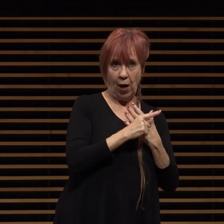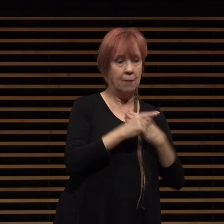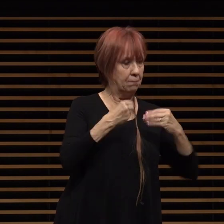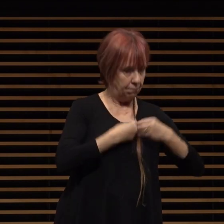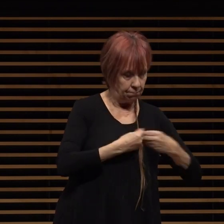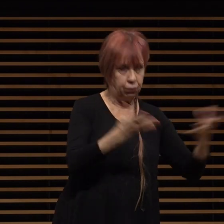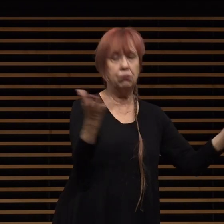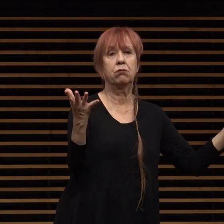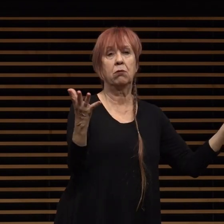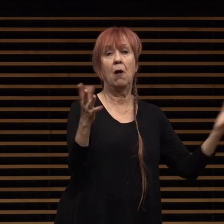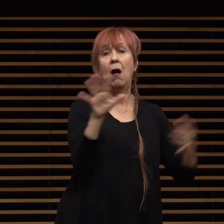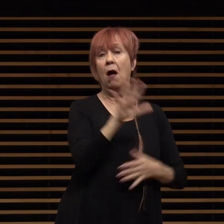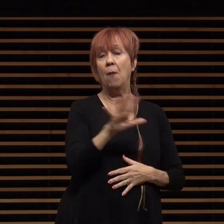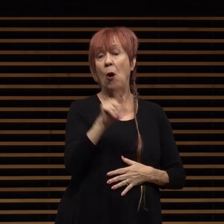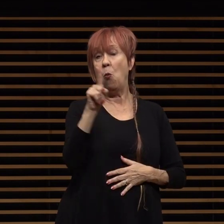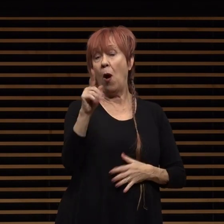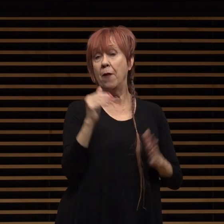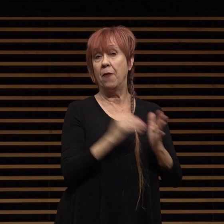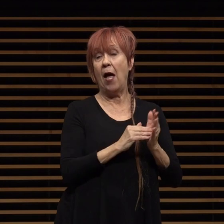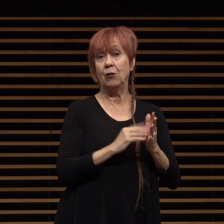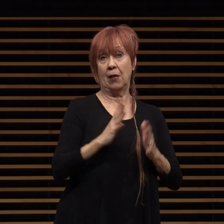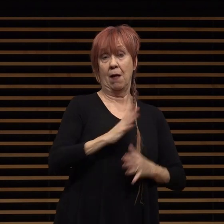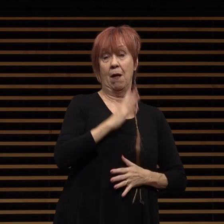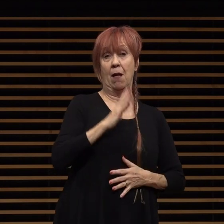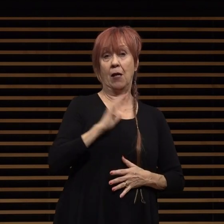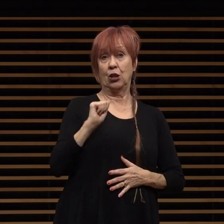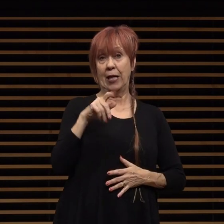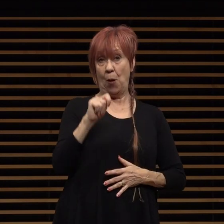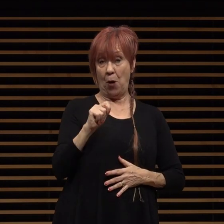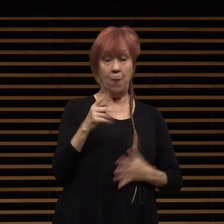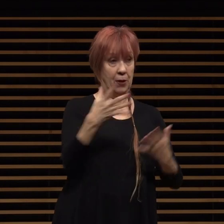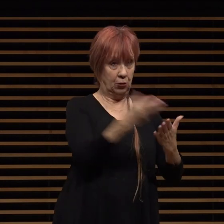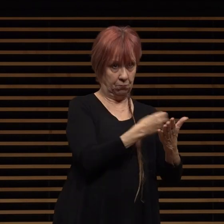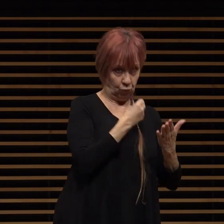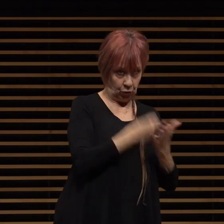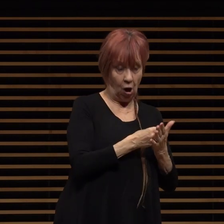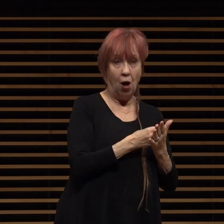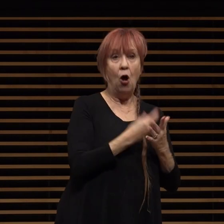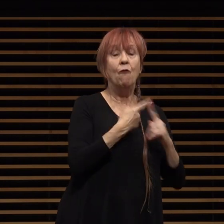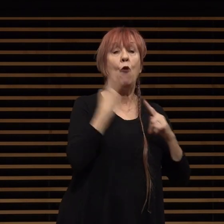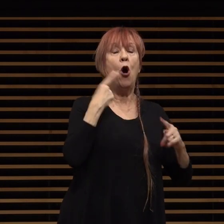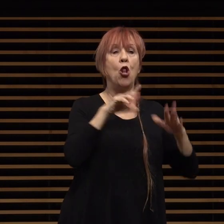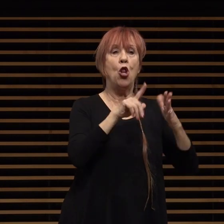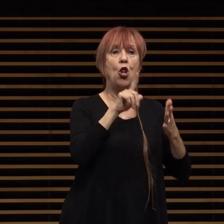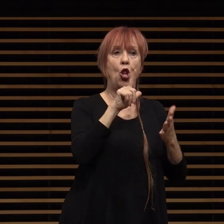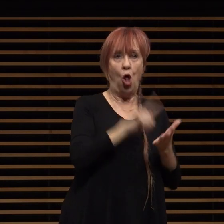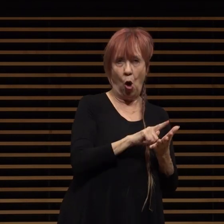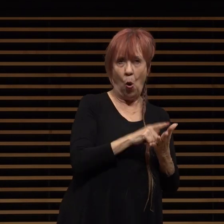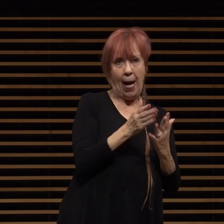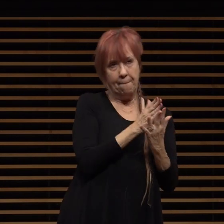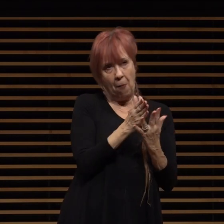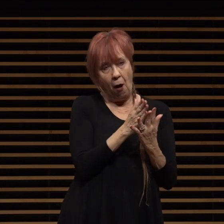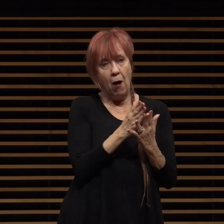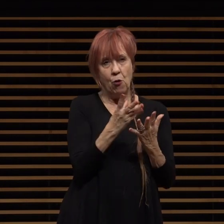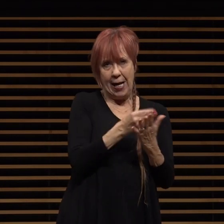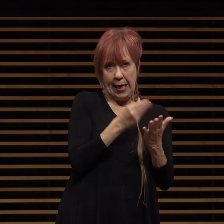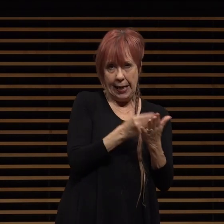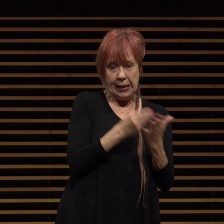nearly 1 000 luxury apartment units were required for low and